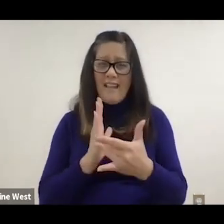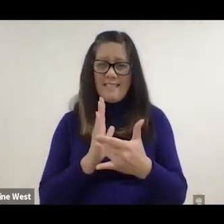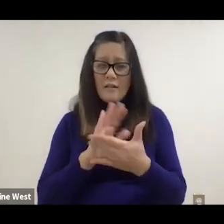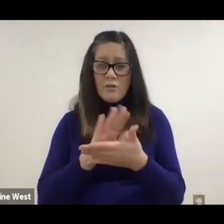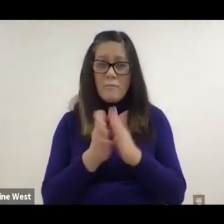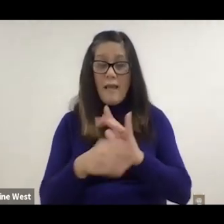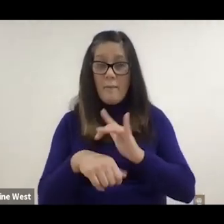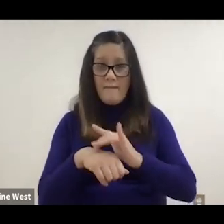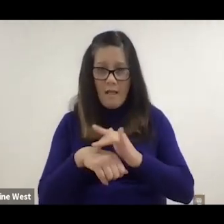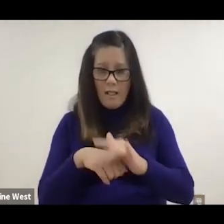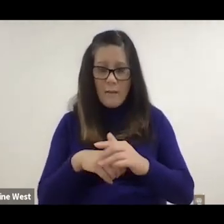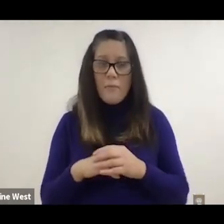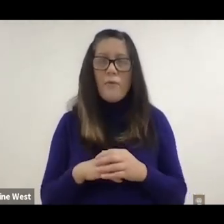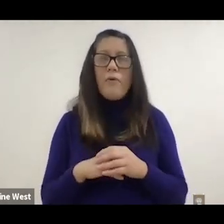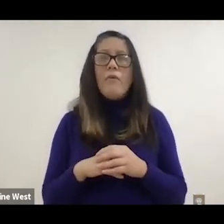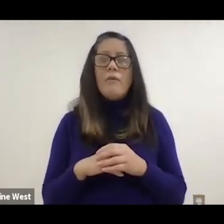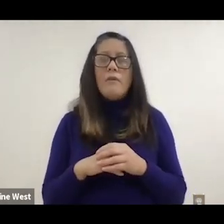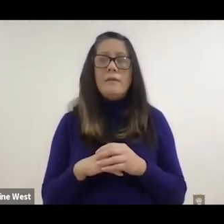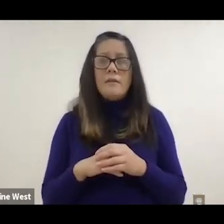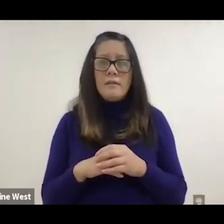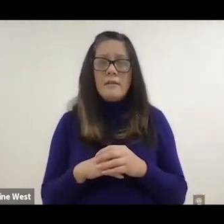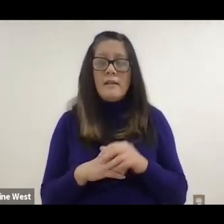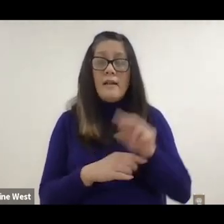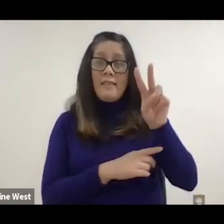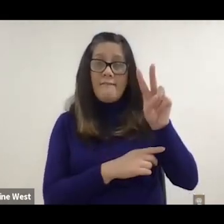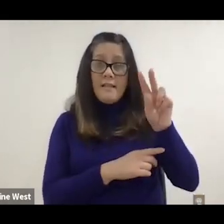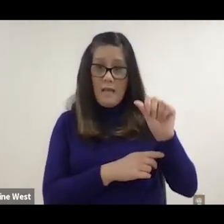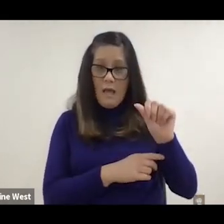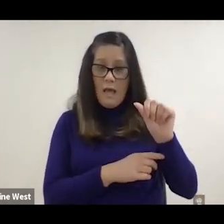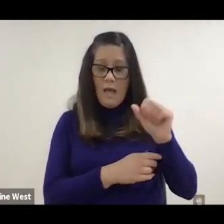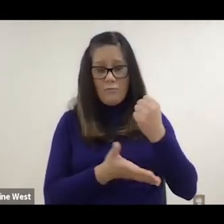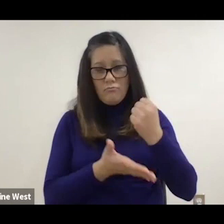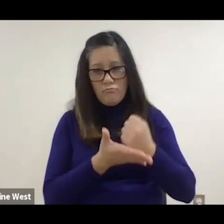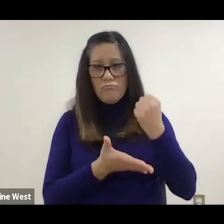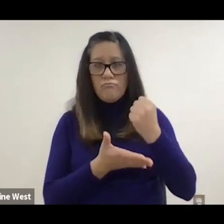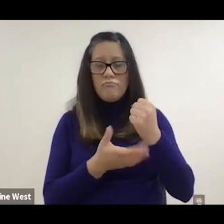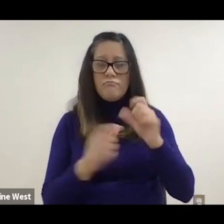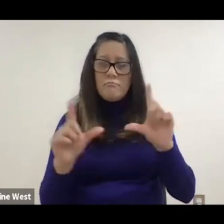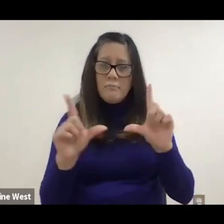available so the VA patented this and then licensed it to any wheelchair company